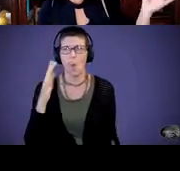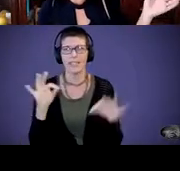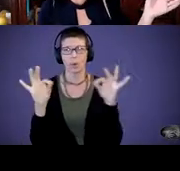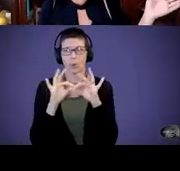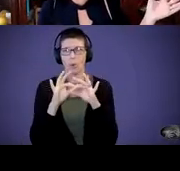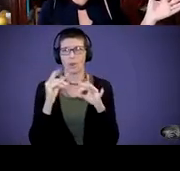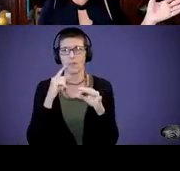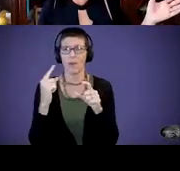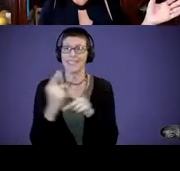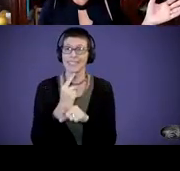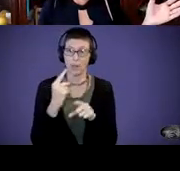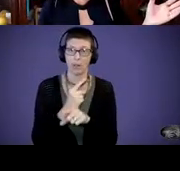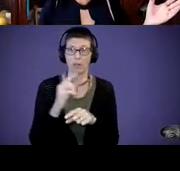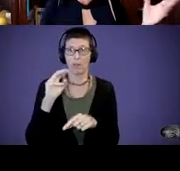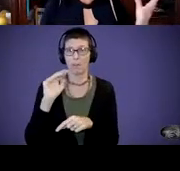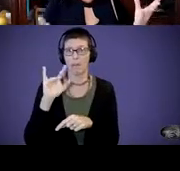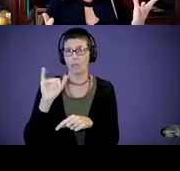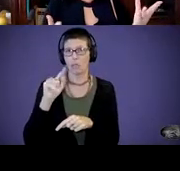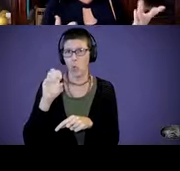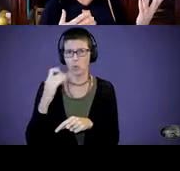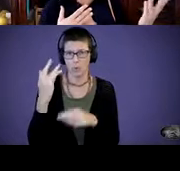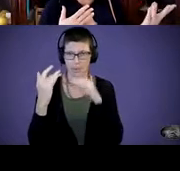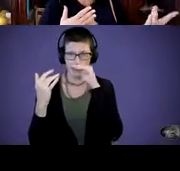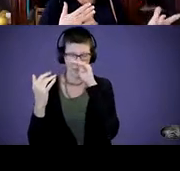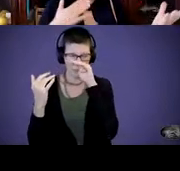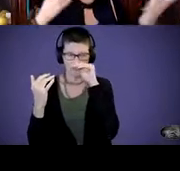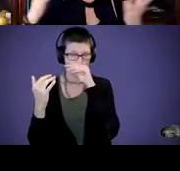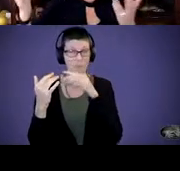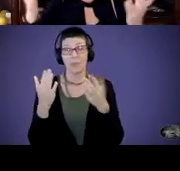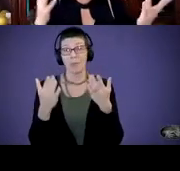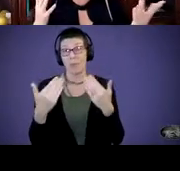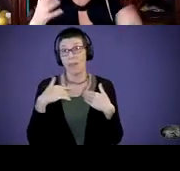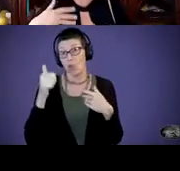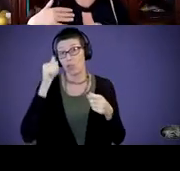milestones? Maybe it's because you have other siblings and you're kind of matching. Well,